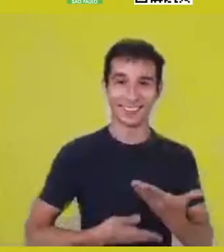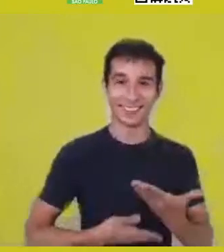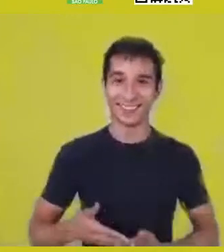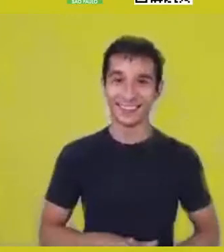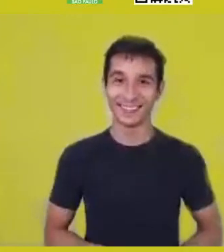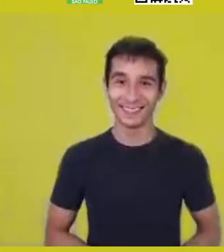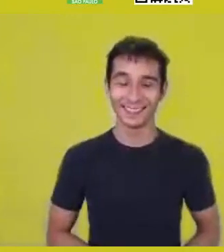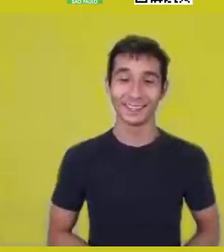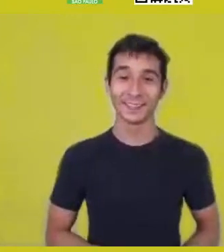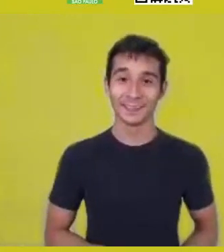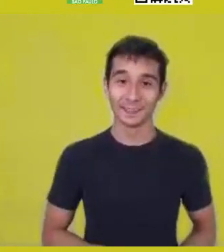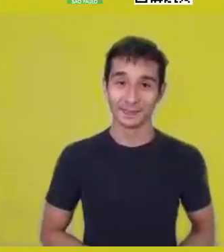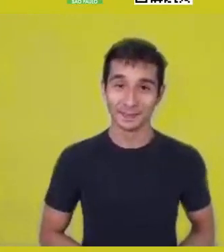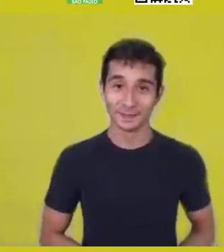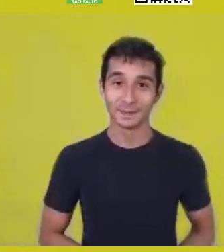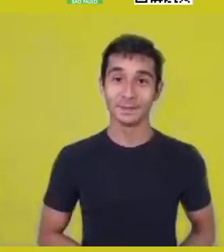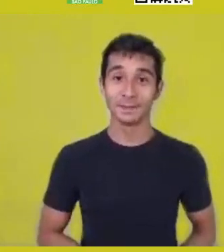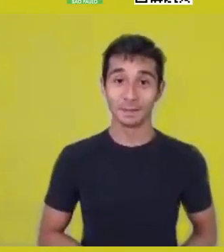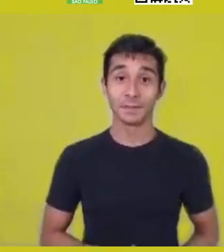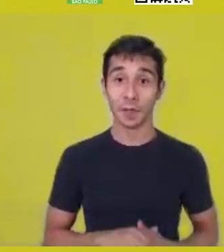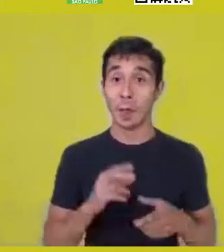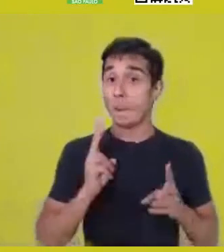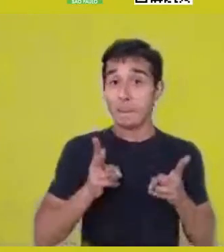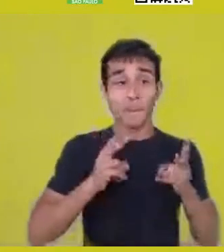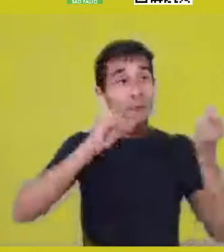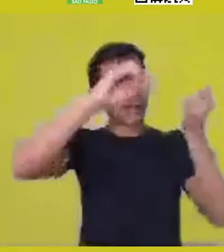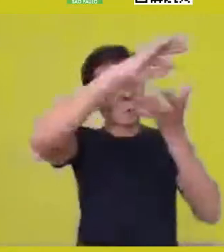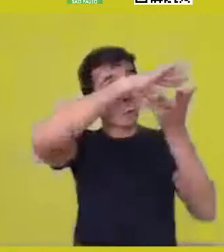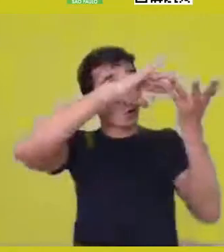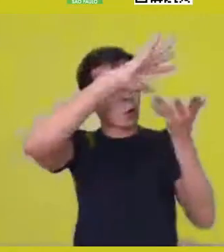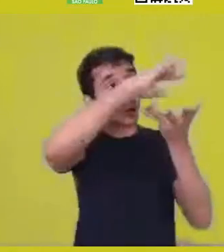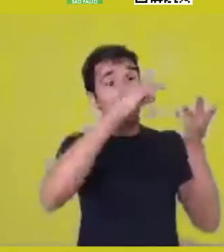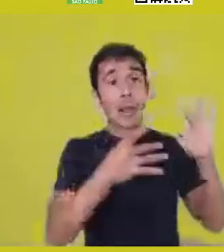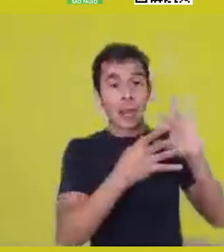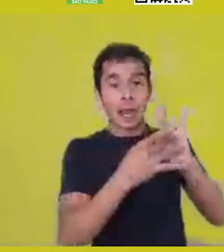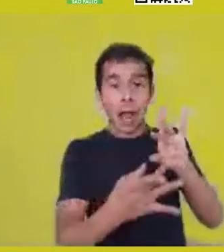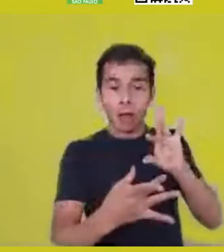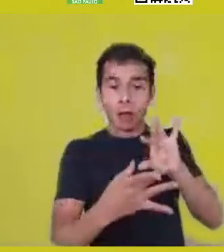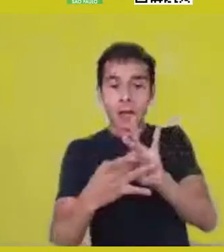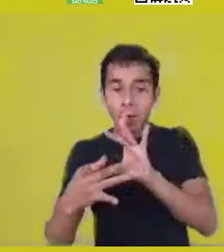Just like the cosmos is for everyone, it is also for me